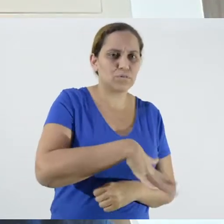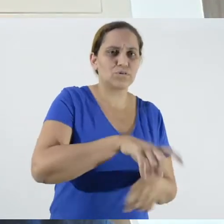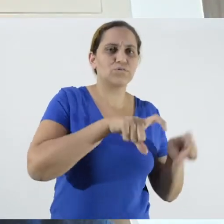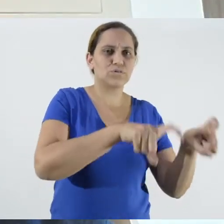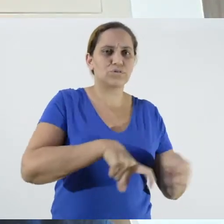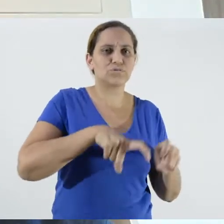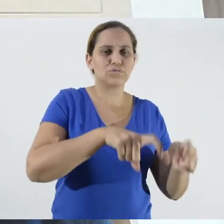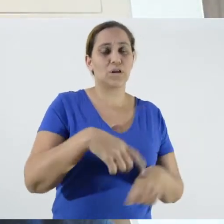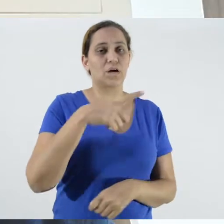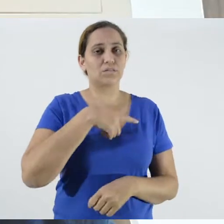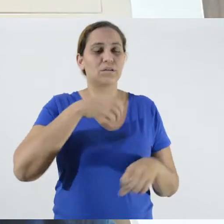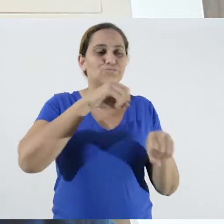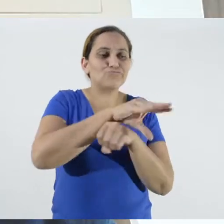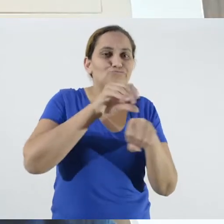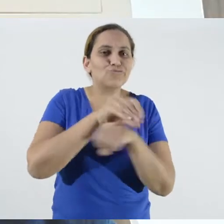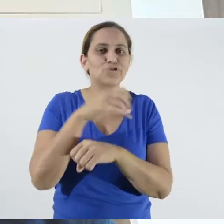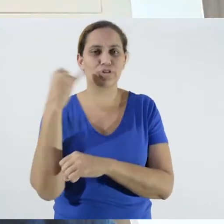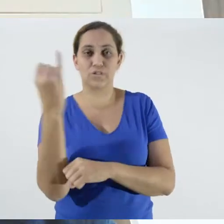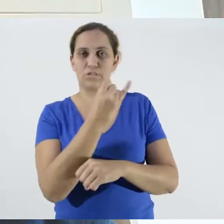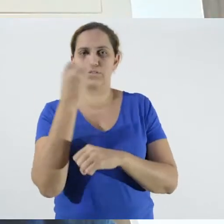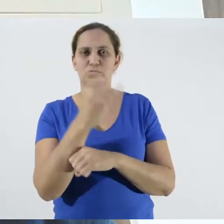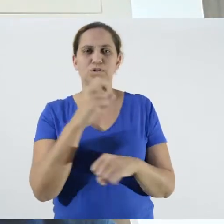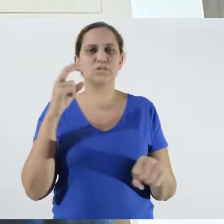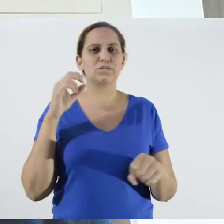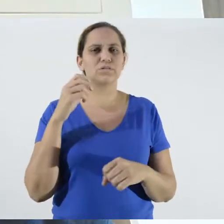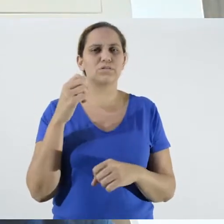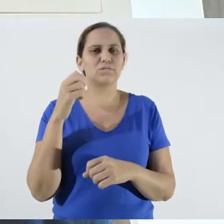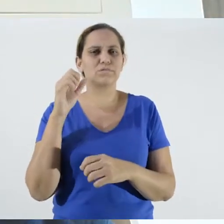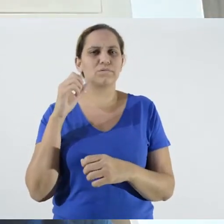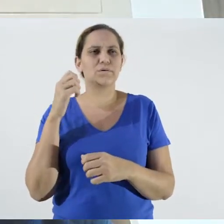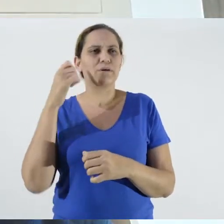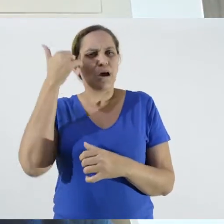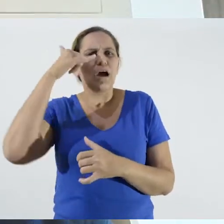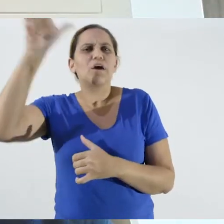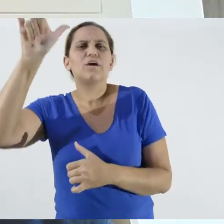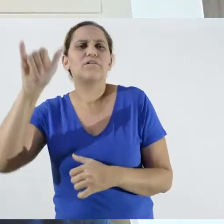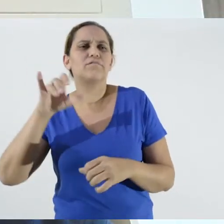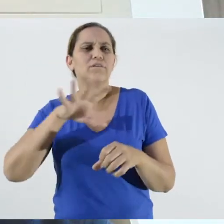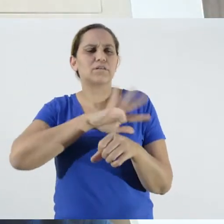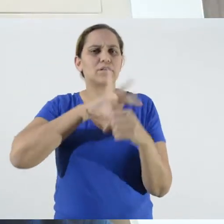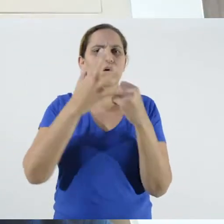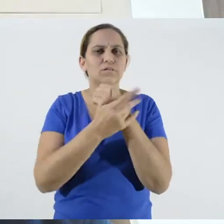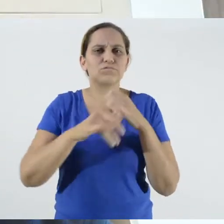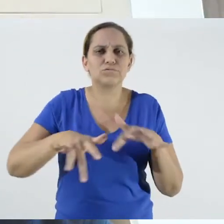to prevent the contagion and spread of Covid-19 on your farm and